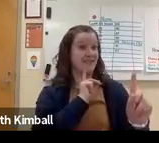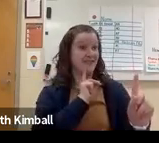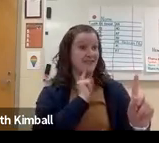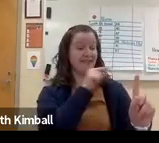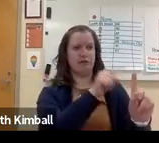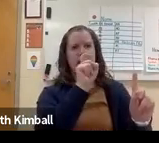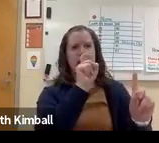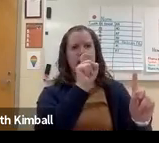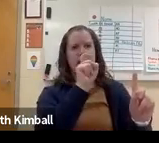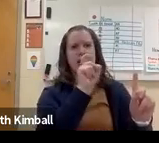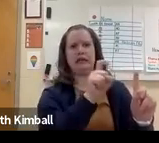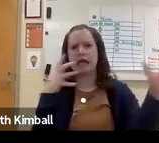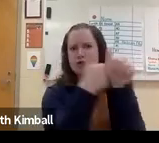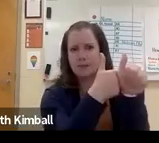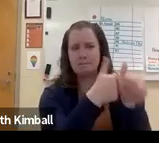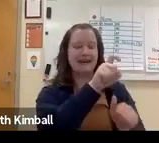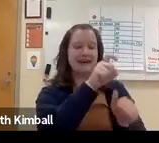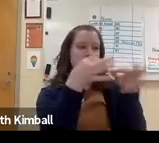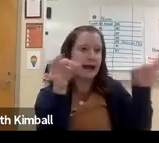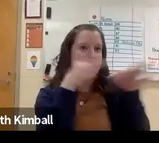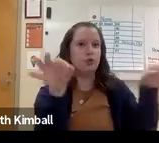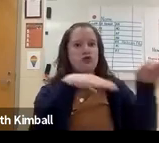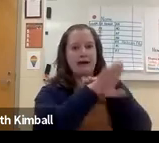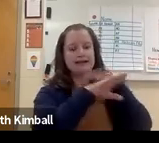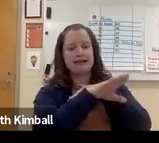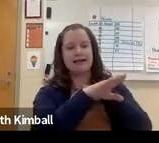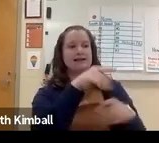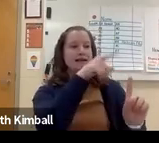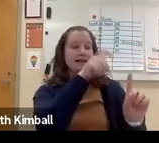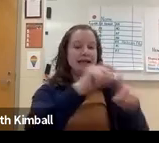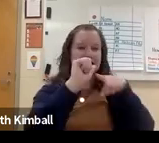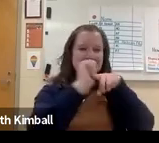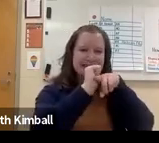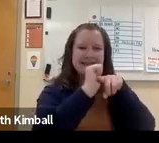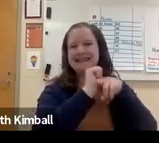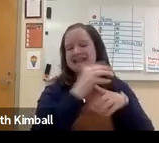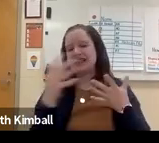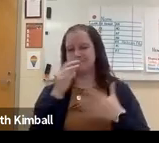may benefit from because deaf children need language access,